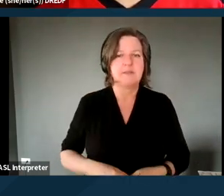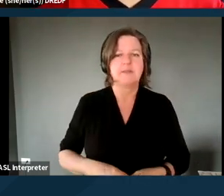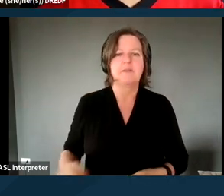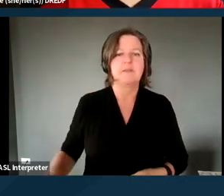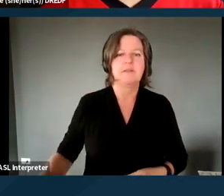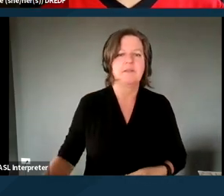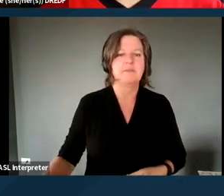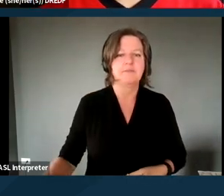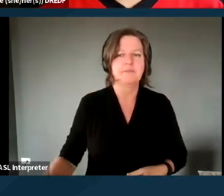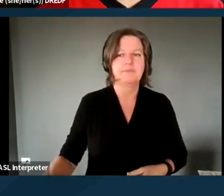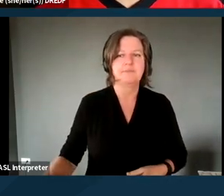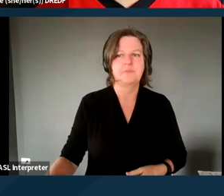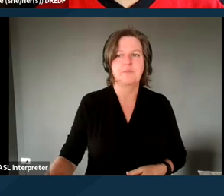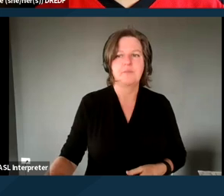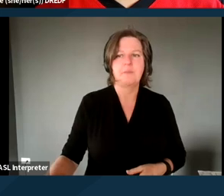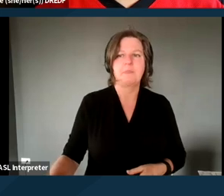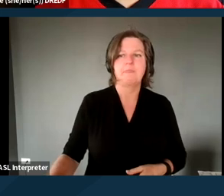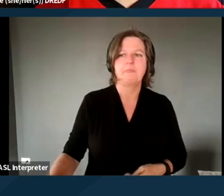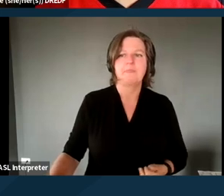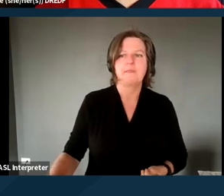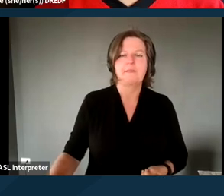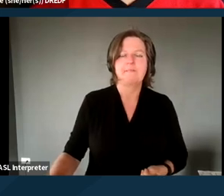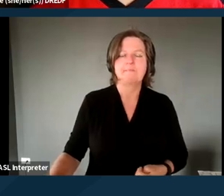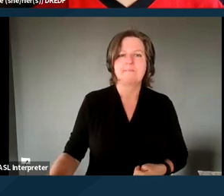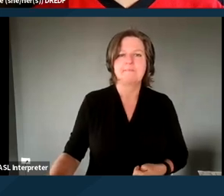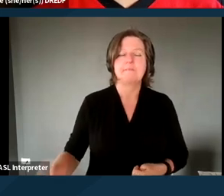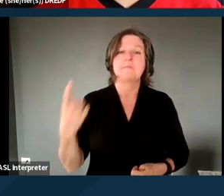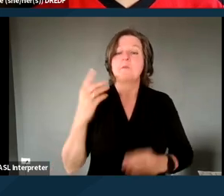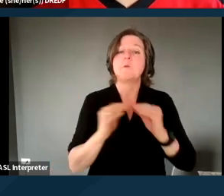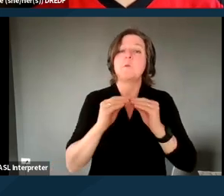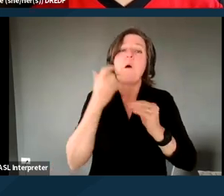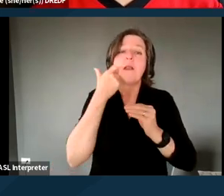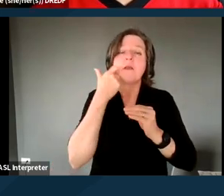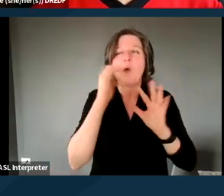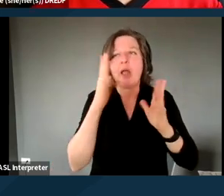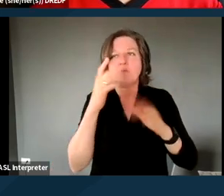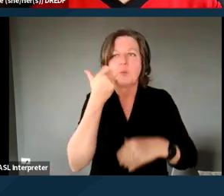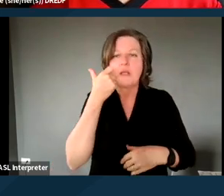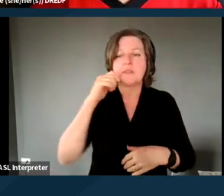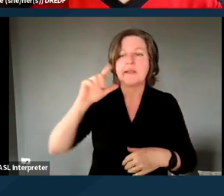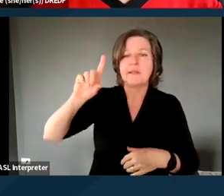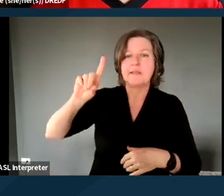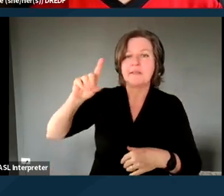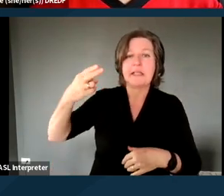One of the more recent ones, well, relatively recent that DHCS put out is